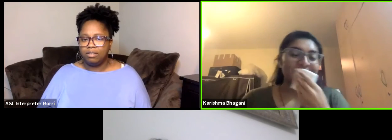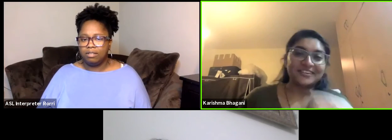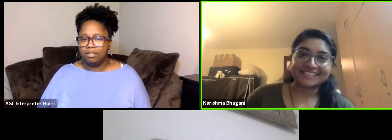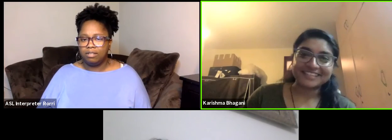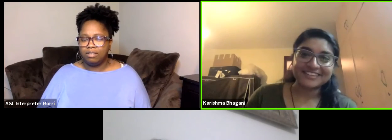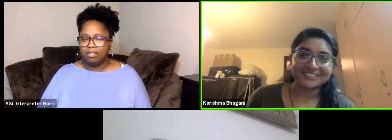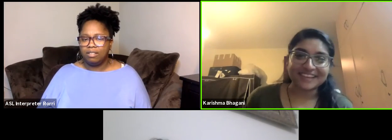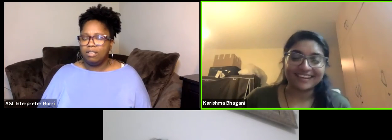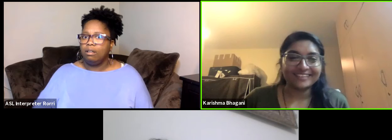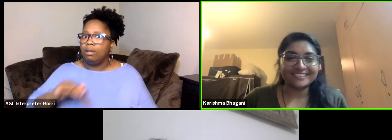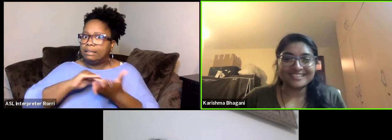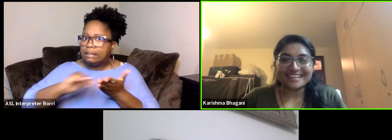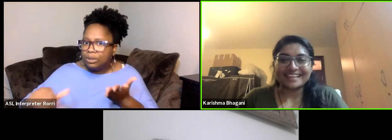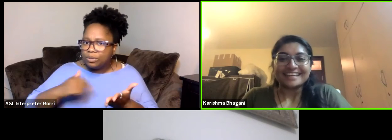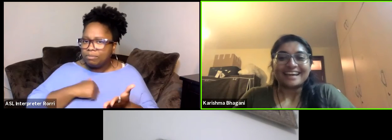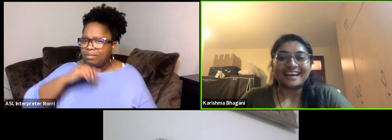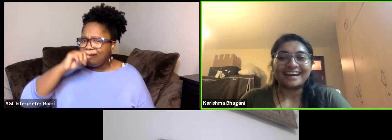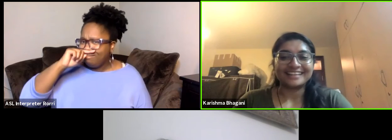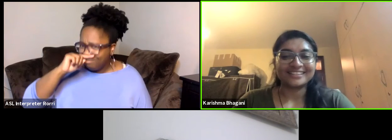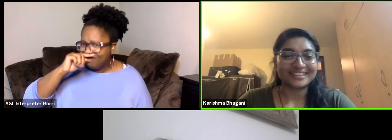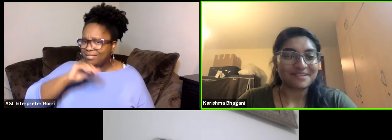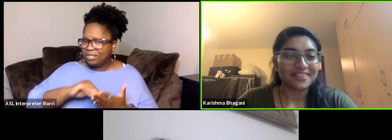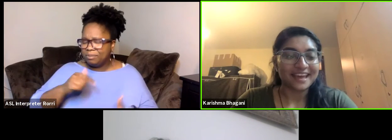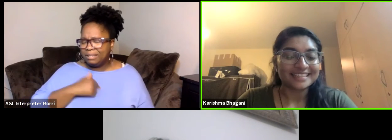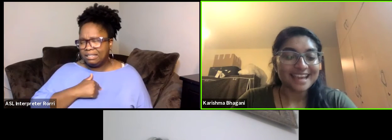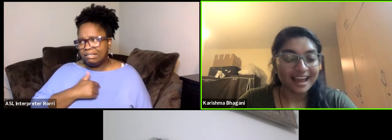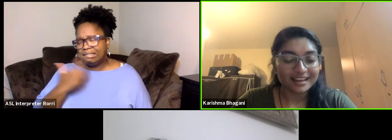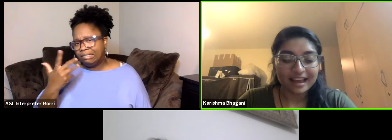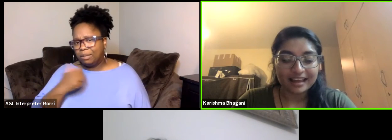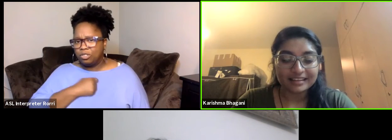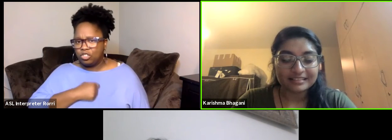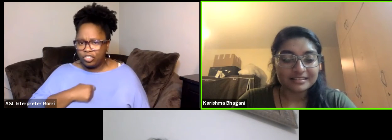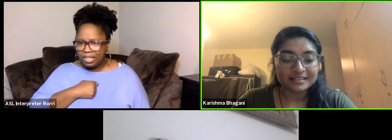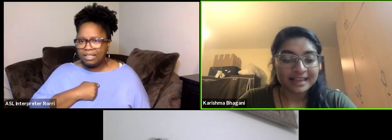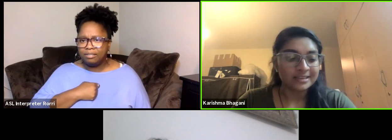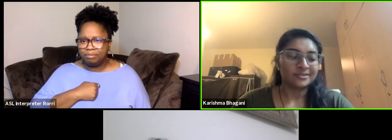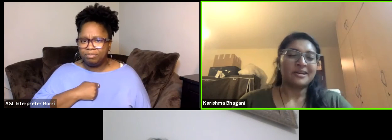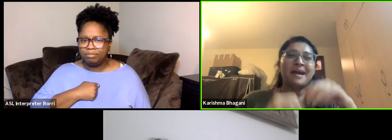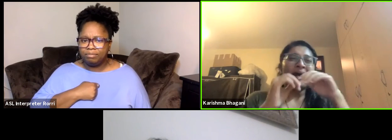Oh, excuse me oh sorry about that, yeah thank you.